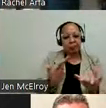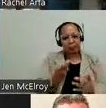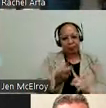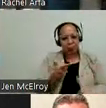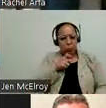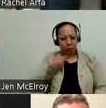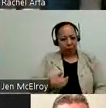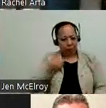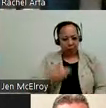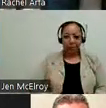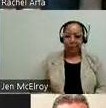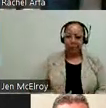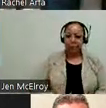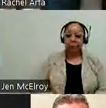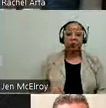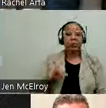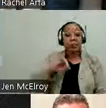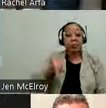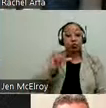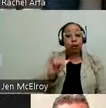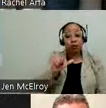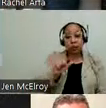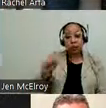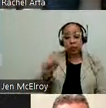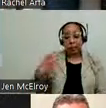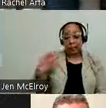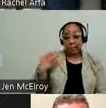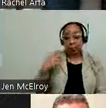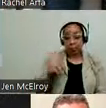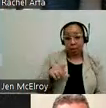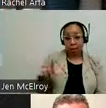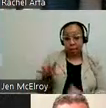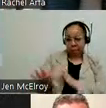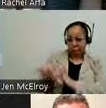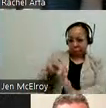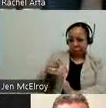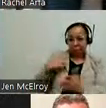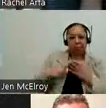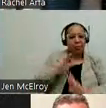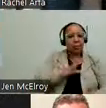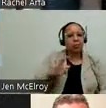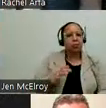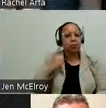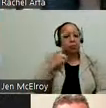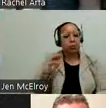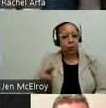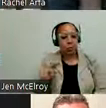So in July 2020, Mayor Lightfoot appointed me to be Commissioner of the Mayor's Office for People with Disabilities. And in doing this, I